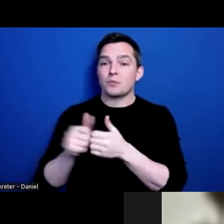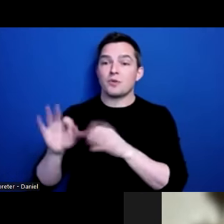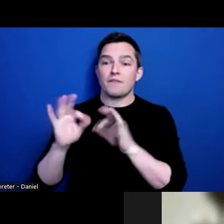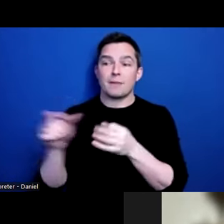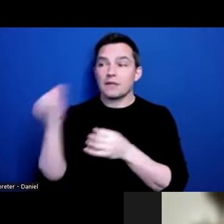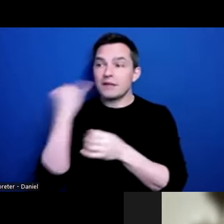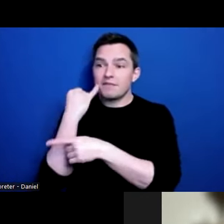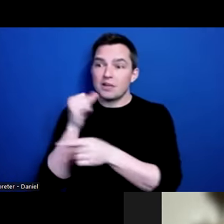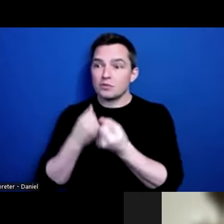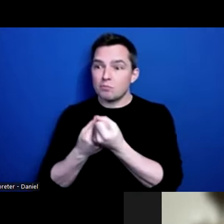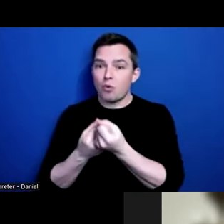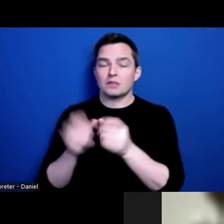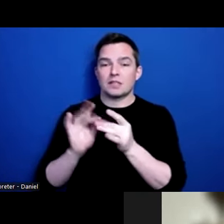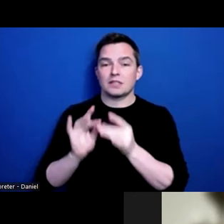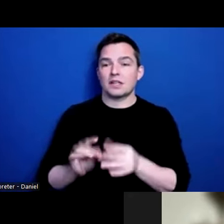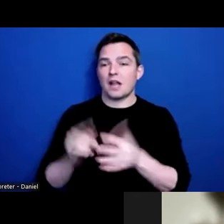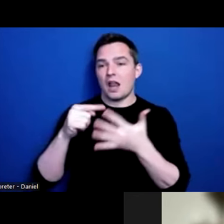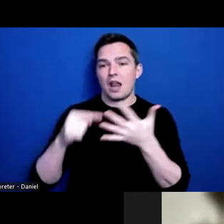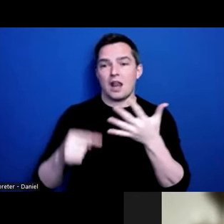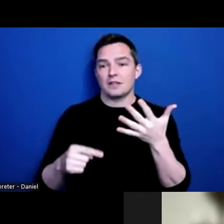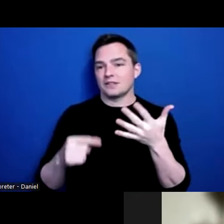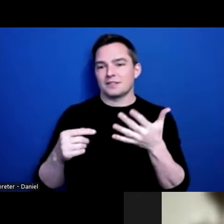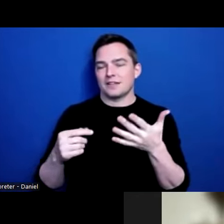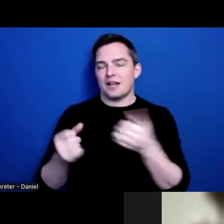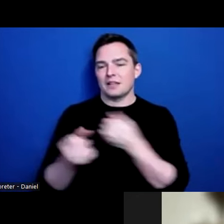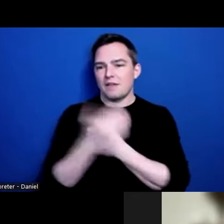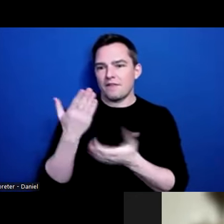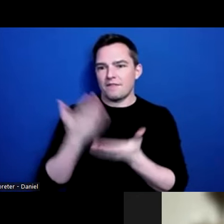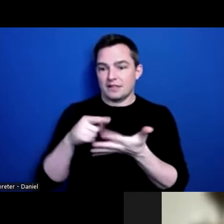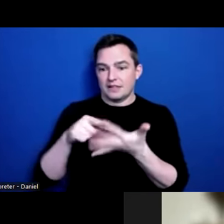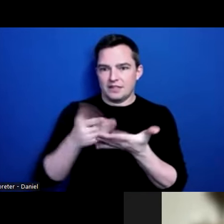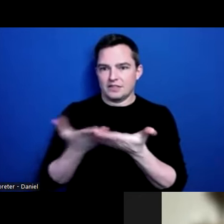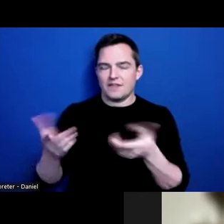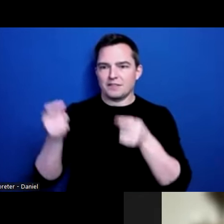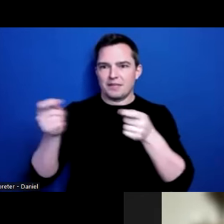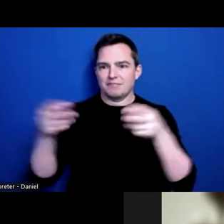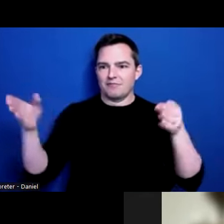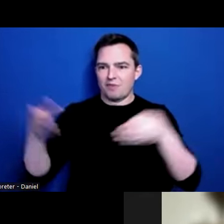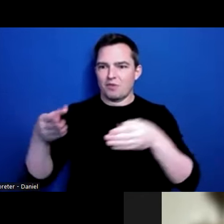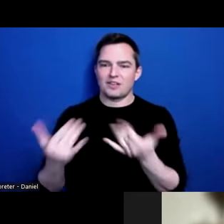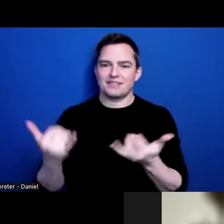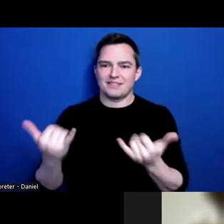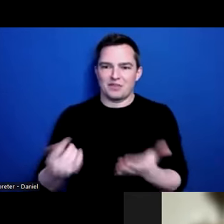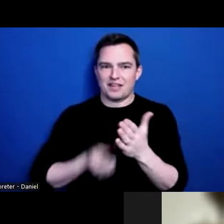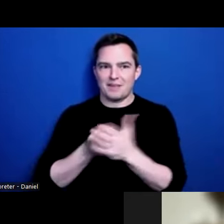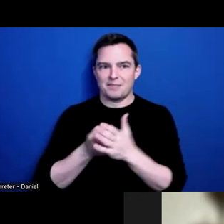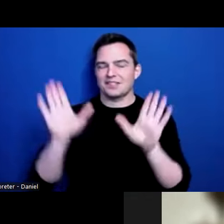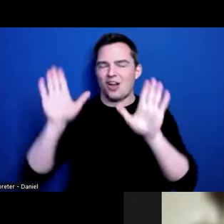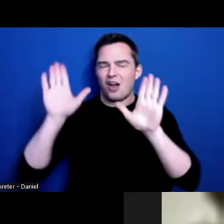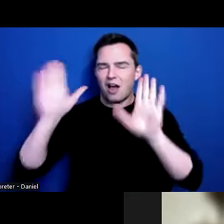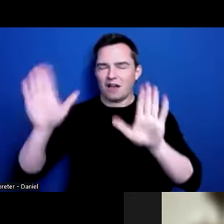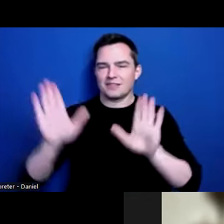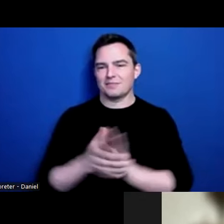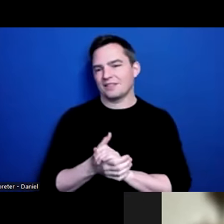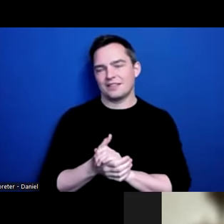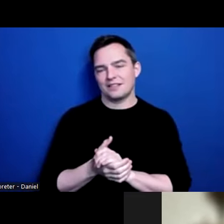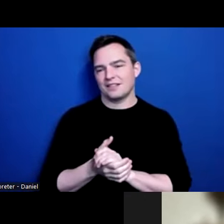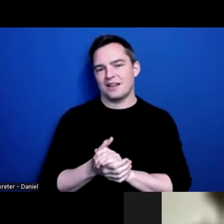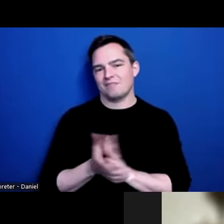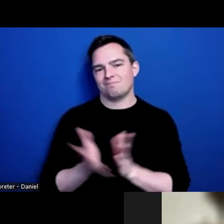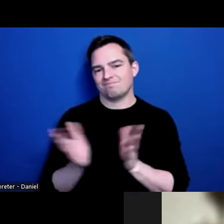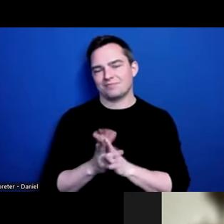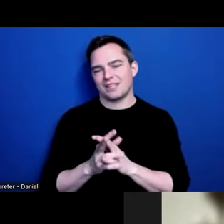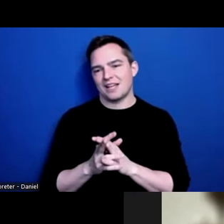if…? I use to love the fact that this stuff is being dealt with. It’s awesome! I wish I